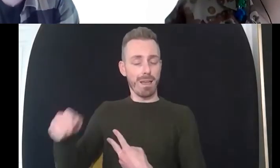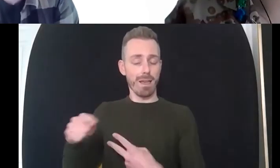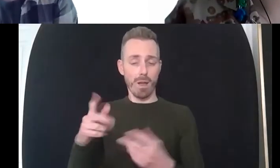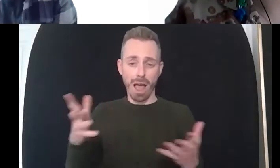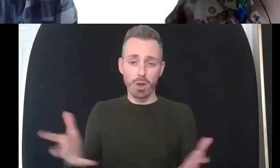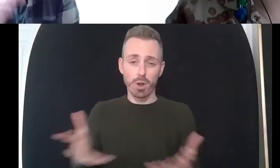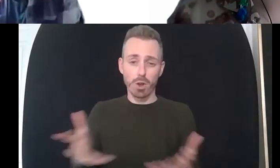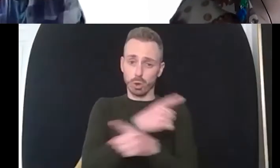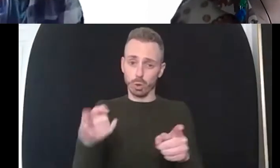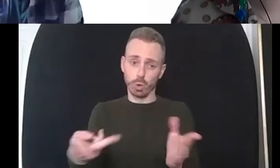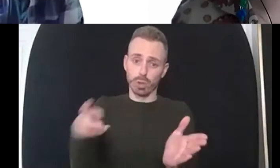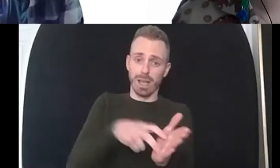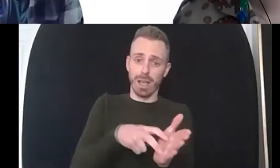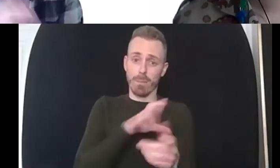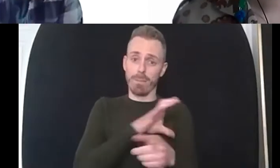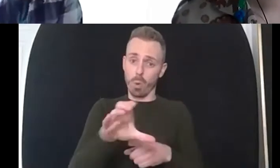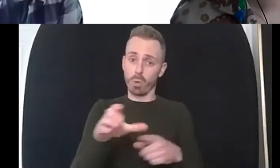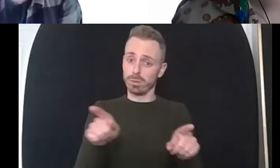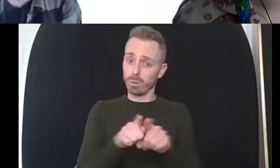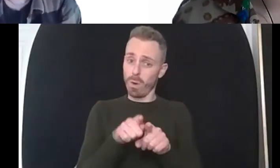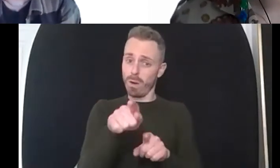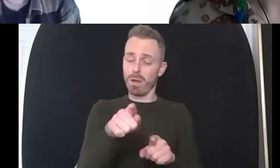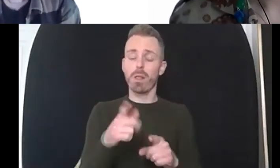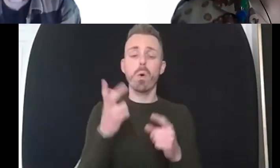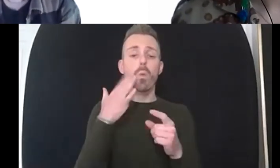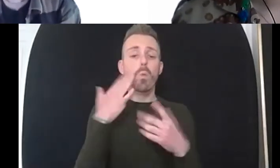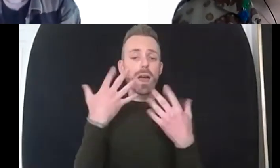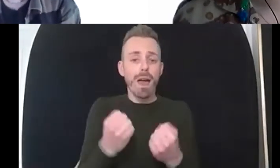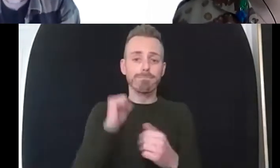we'll be sharing as soon as we get the online registration forms we get find out more about it